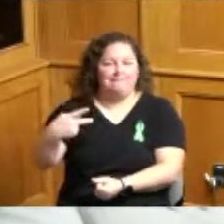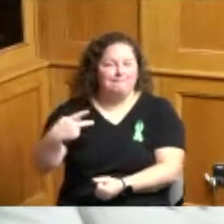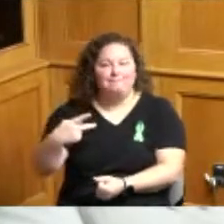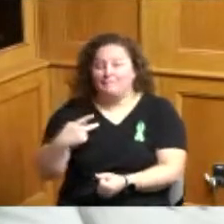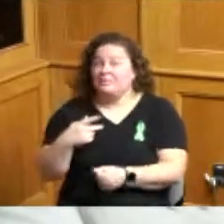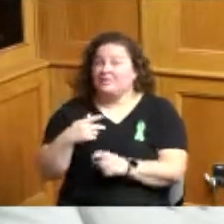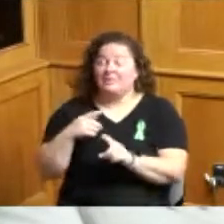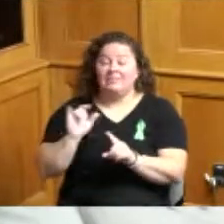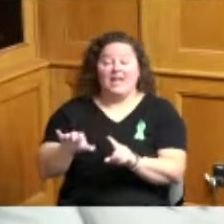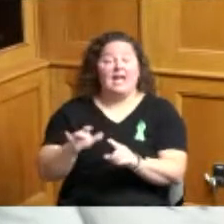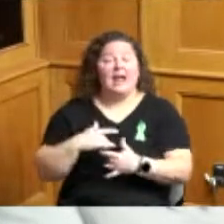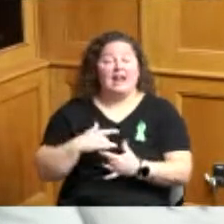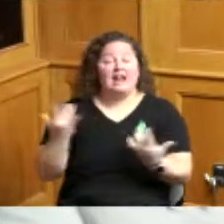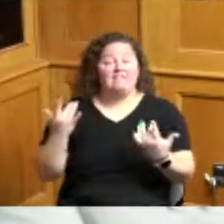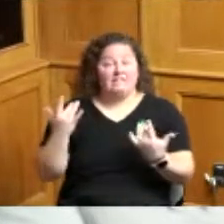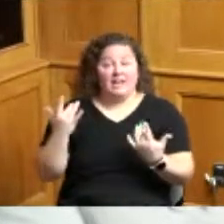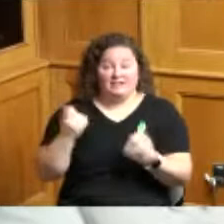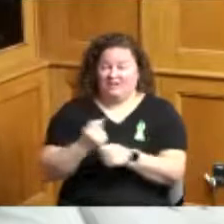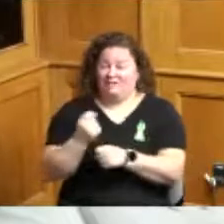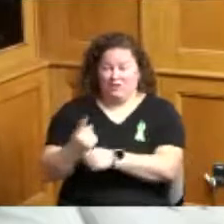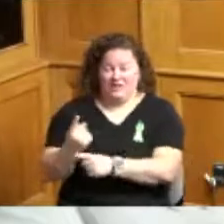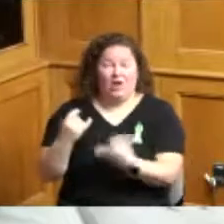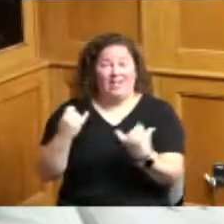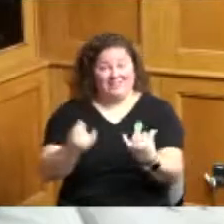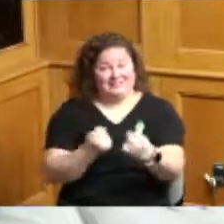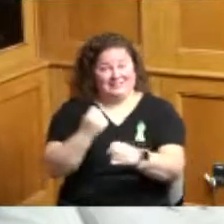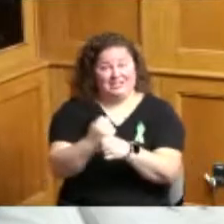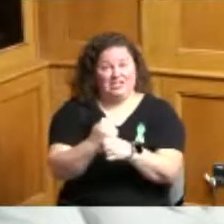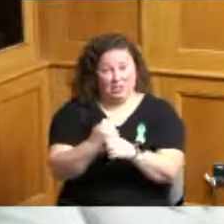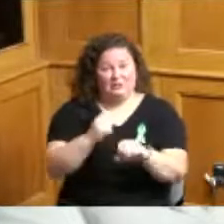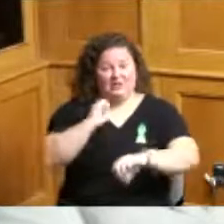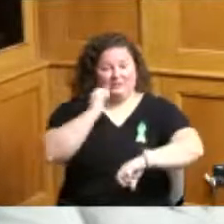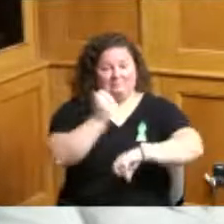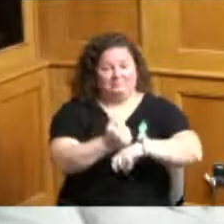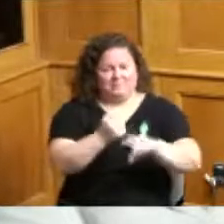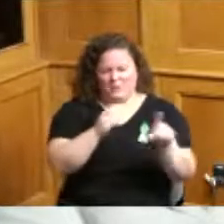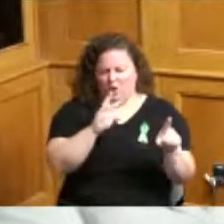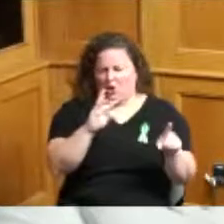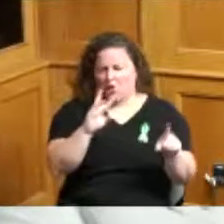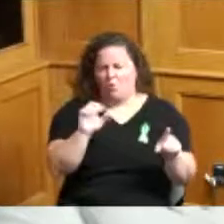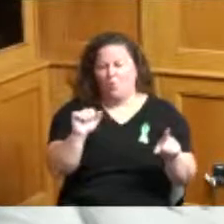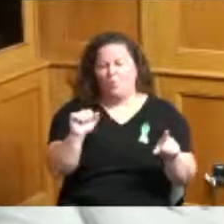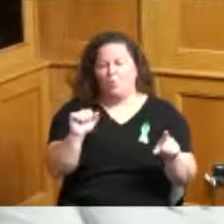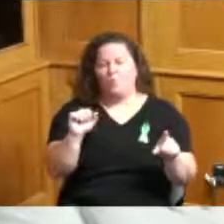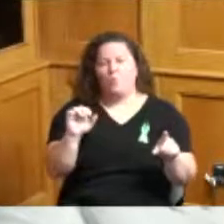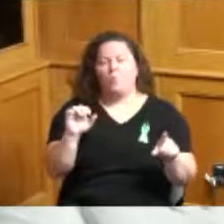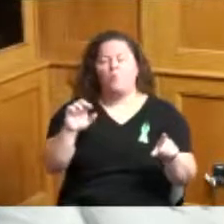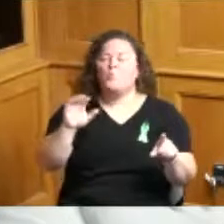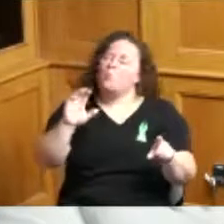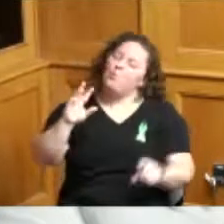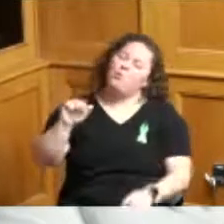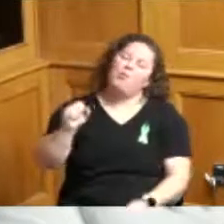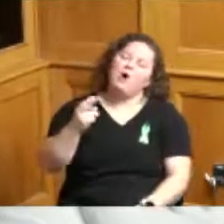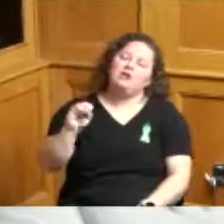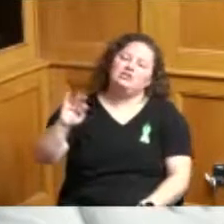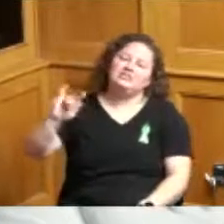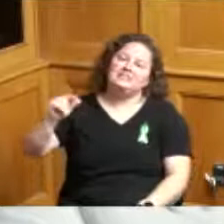they had this year down at Washington Park and what I really liked this year they may have had